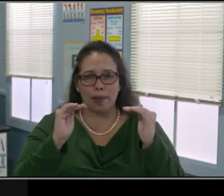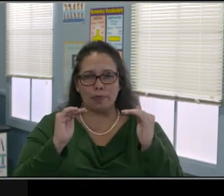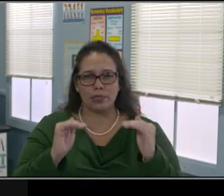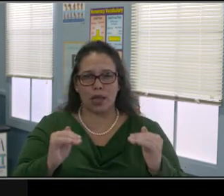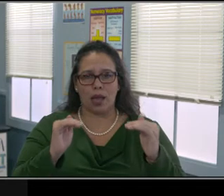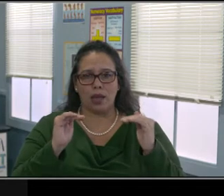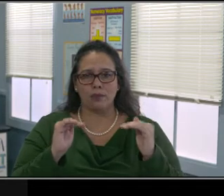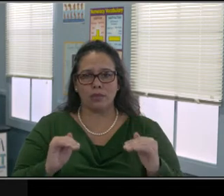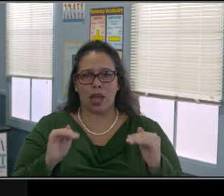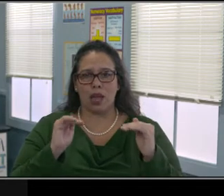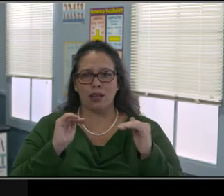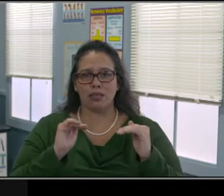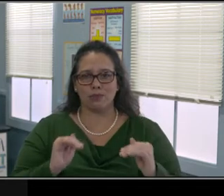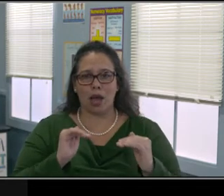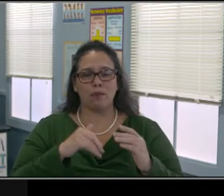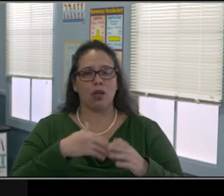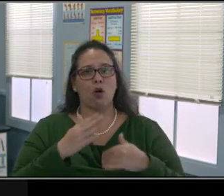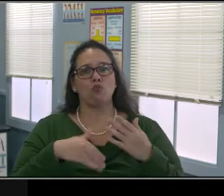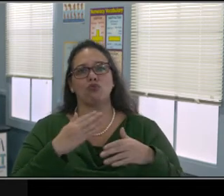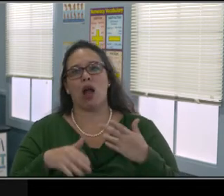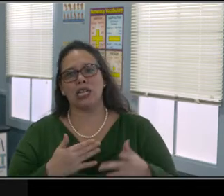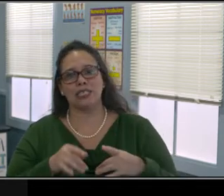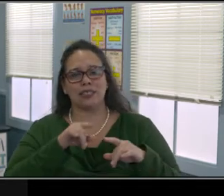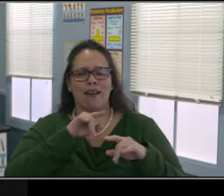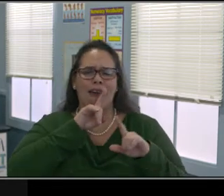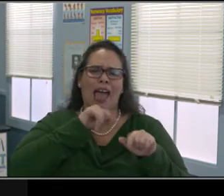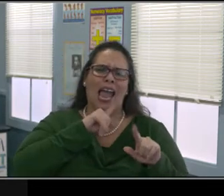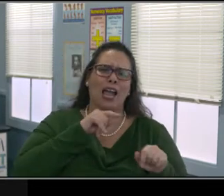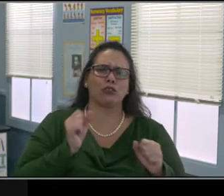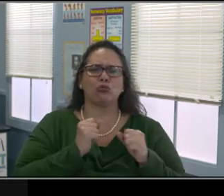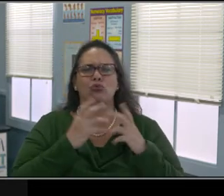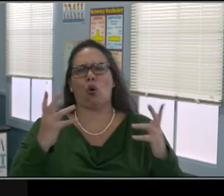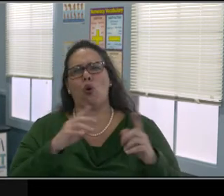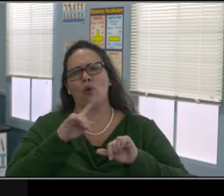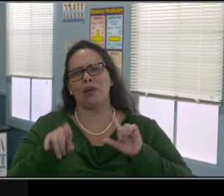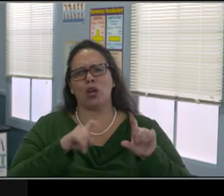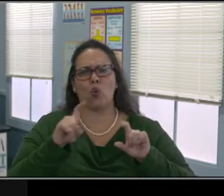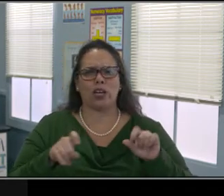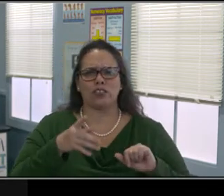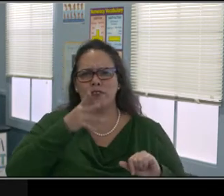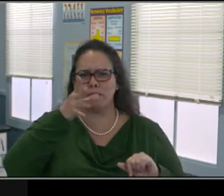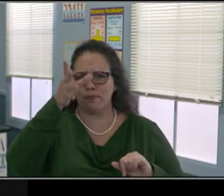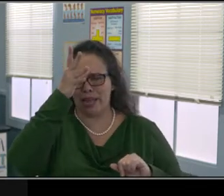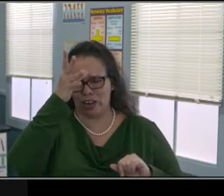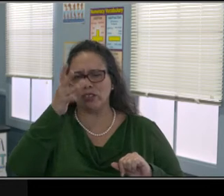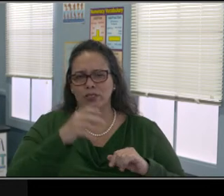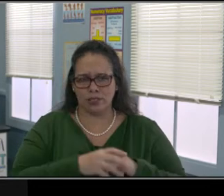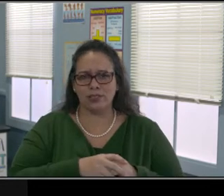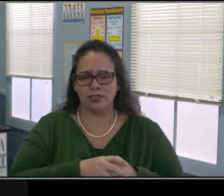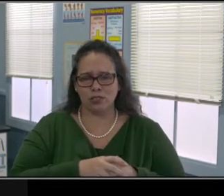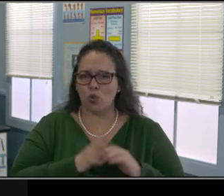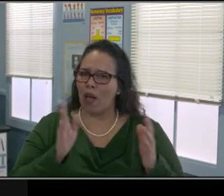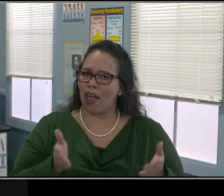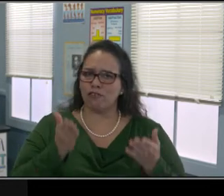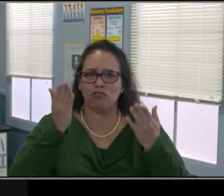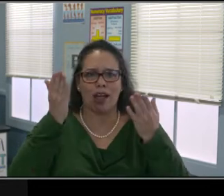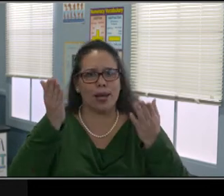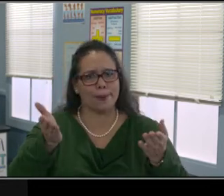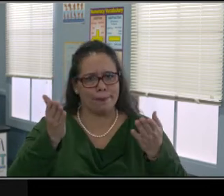There's minimum criteria for specialized programs. And in that we'll talk about GPA requirements.